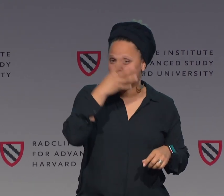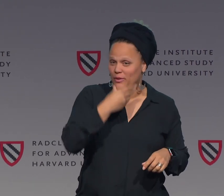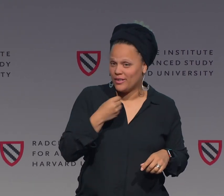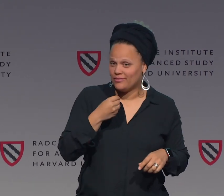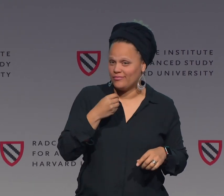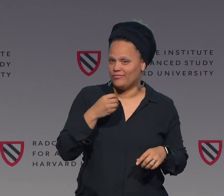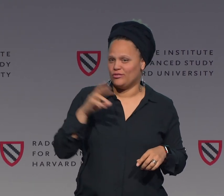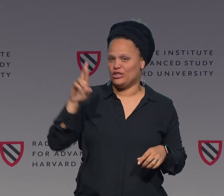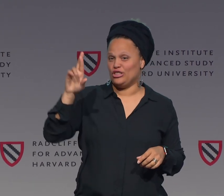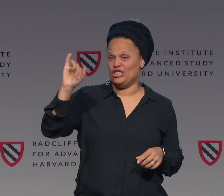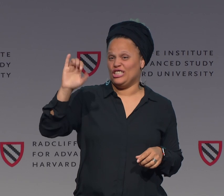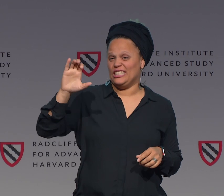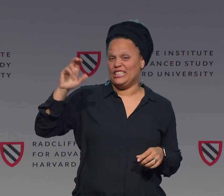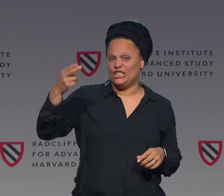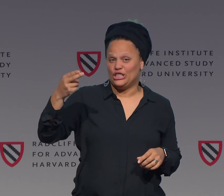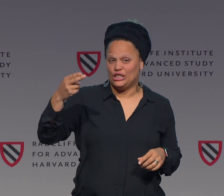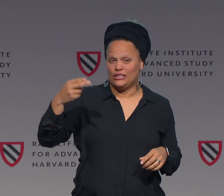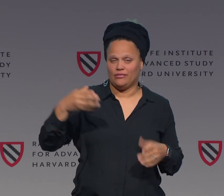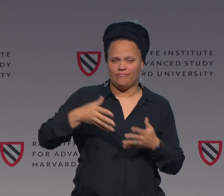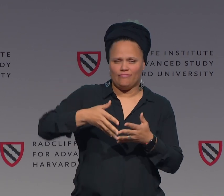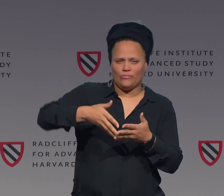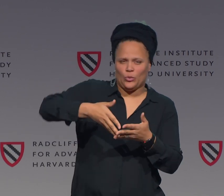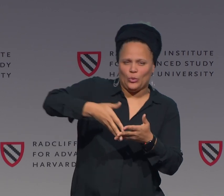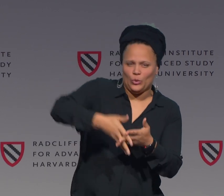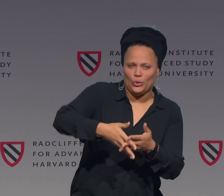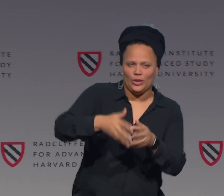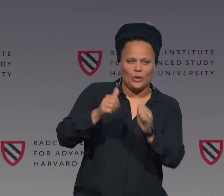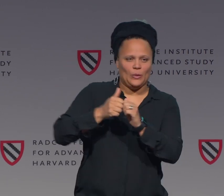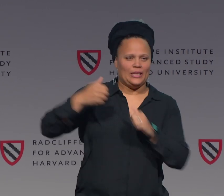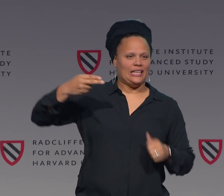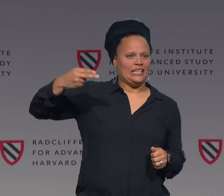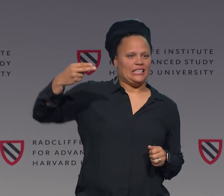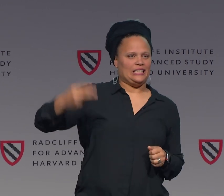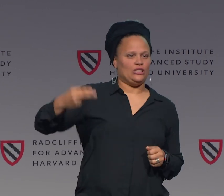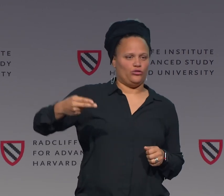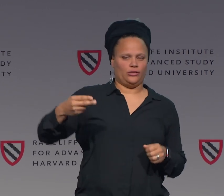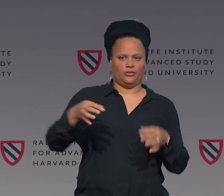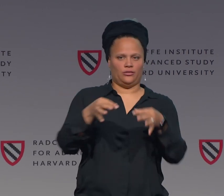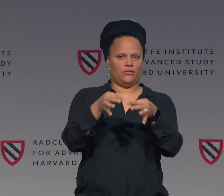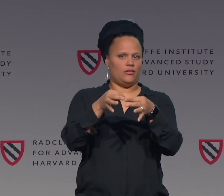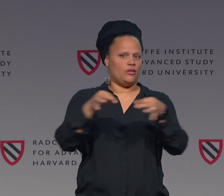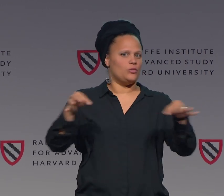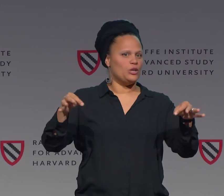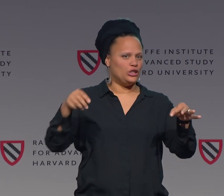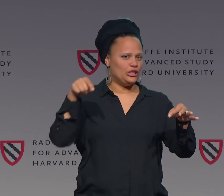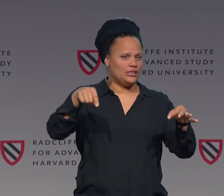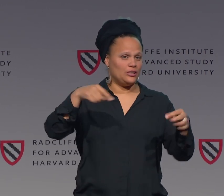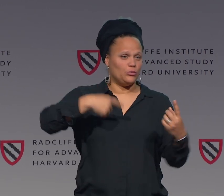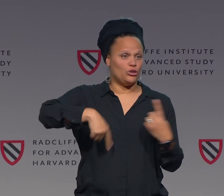This language is complex, rich, it is full of history.